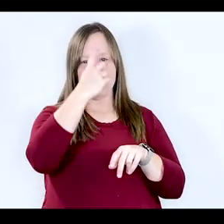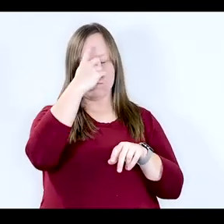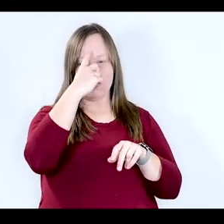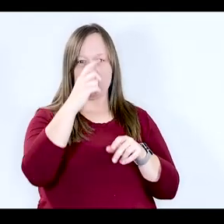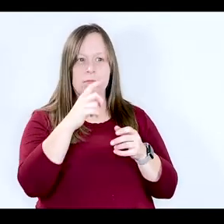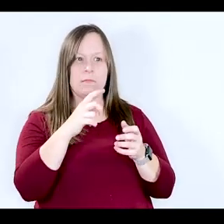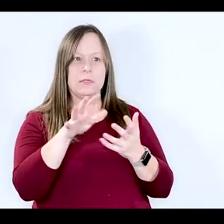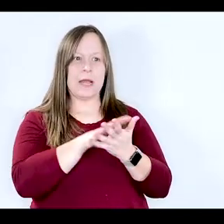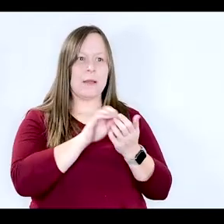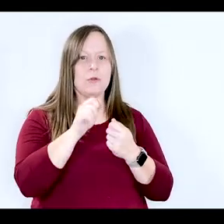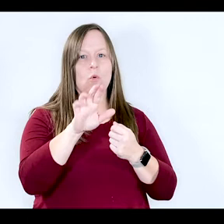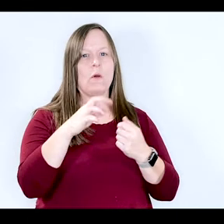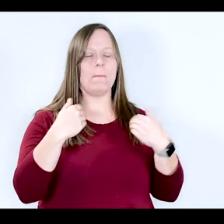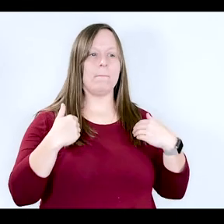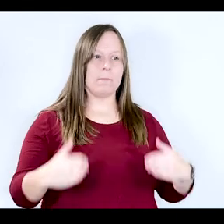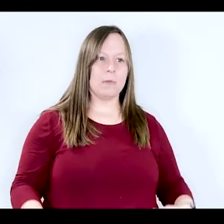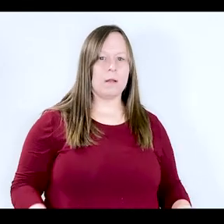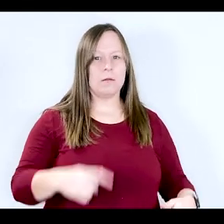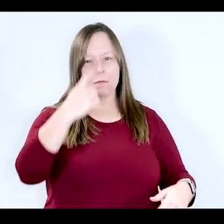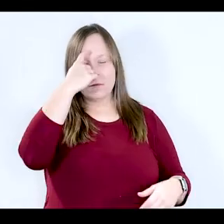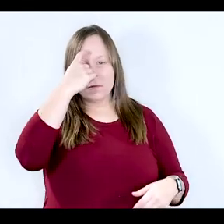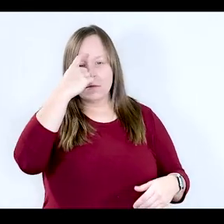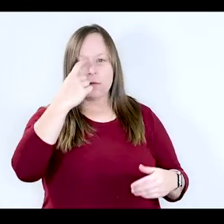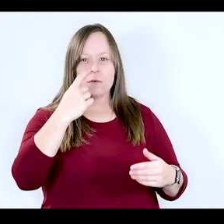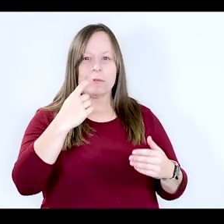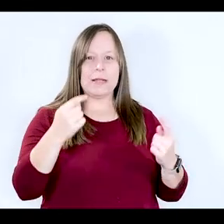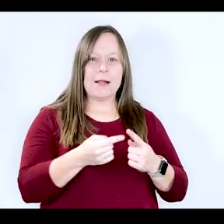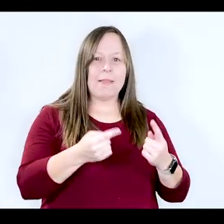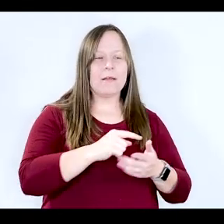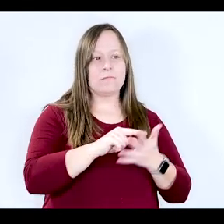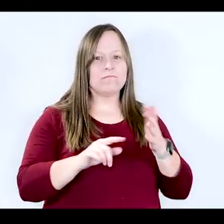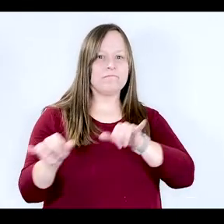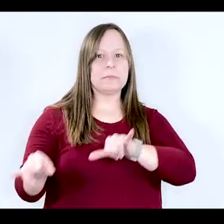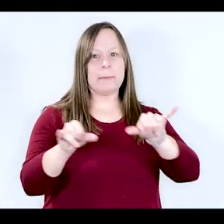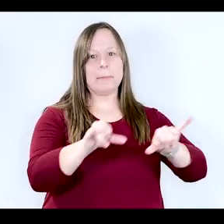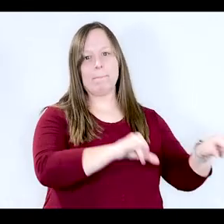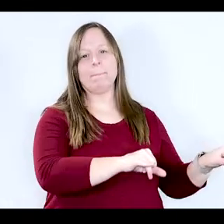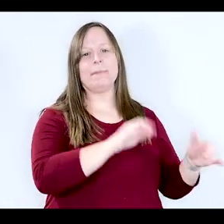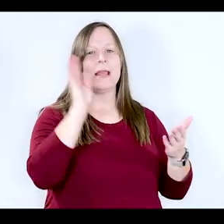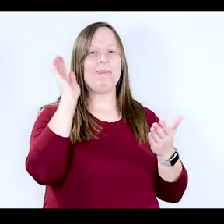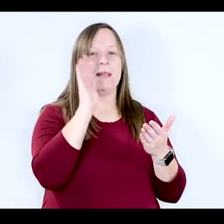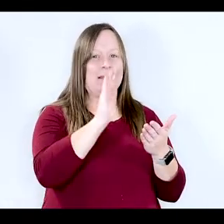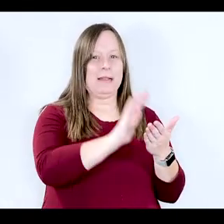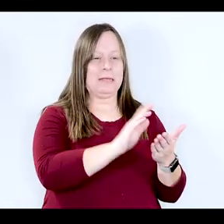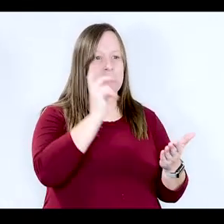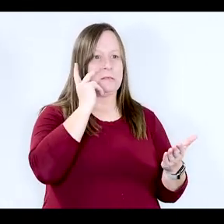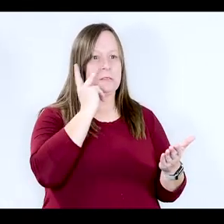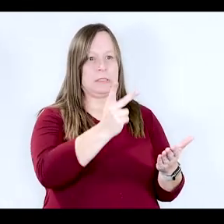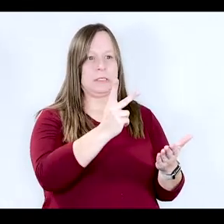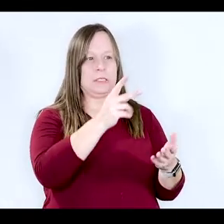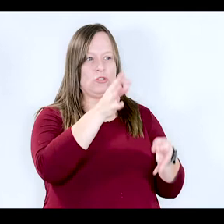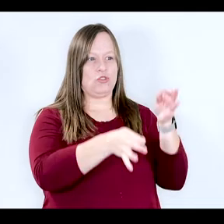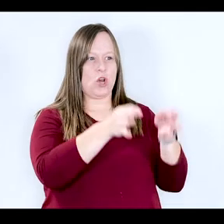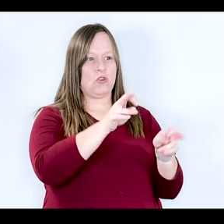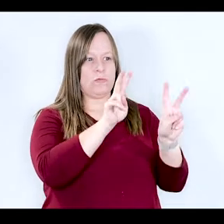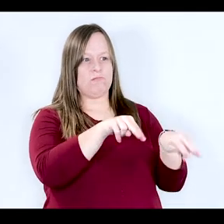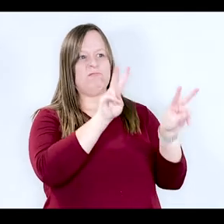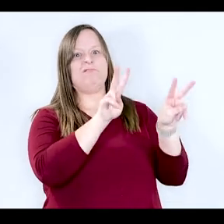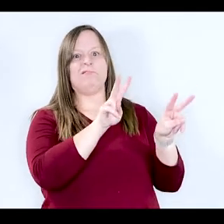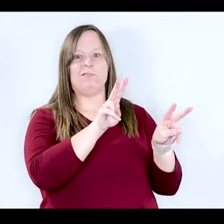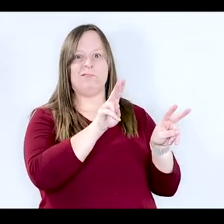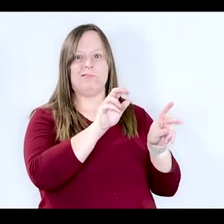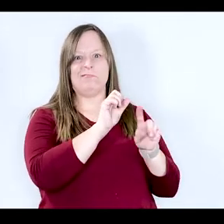or mental or physical illness. It is less and less seen and judged in society as